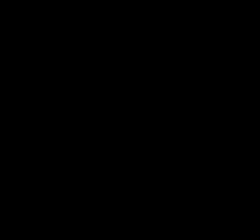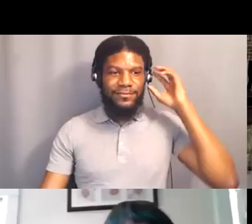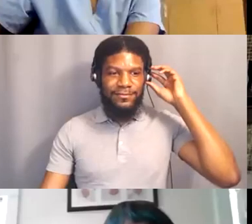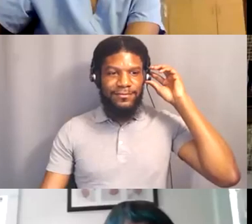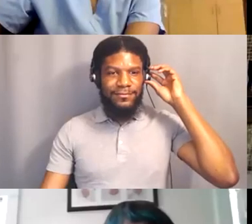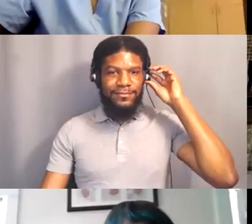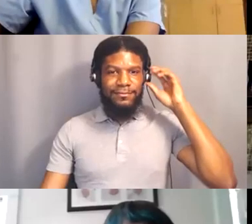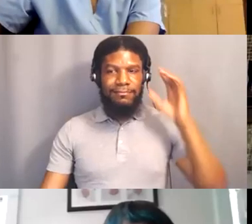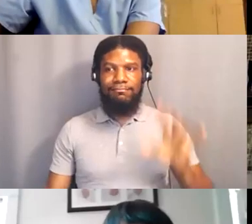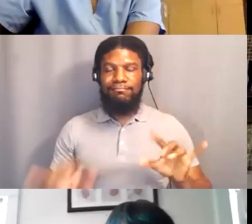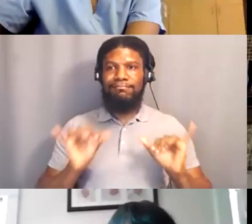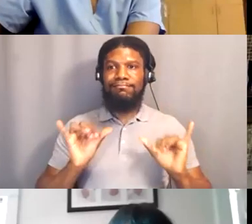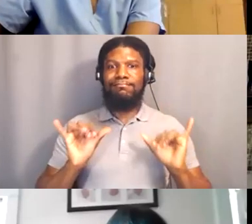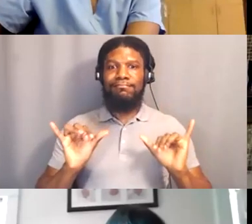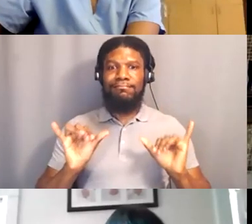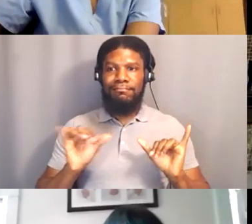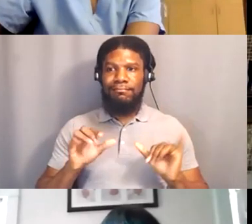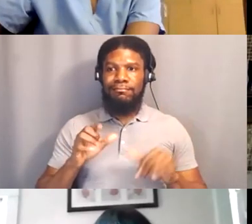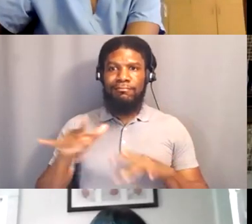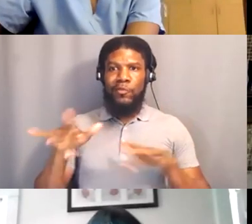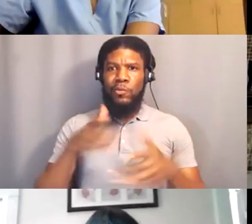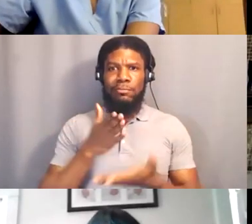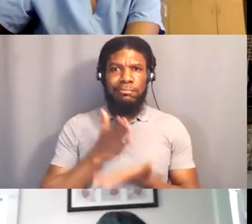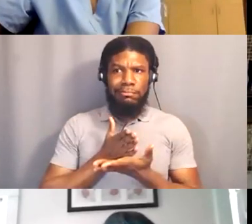[Dr. Abdullah] Oh, is it working? Yeah?